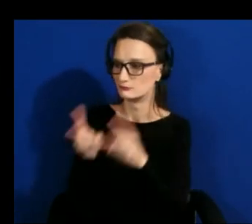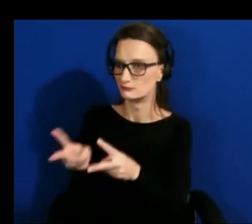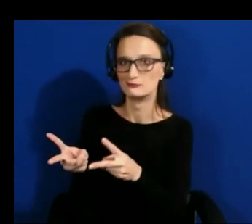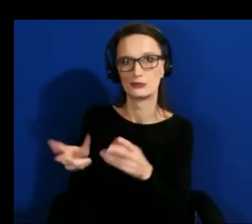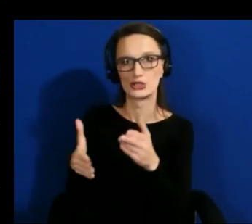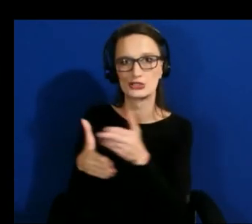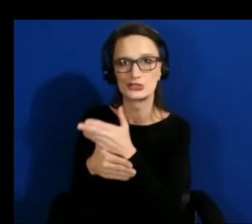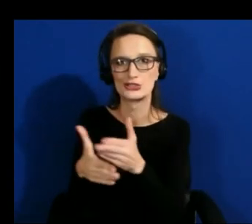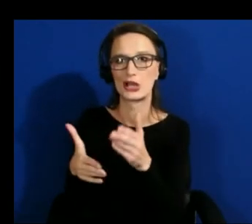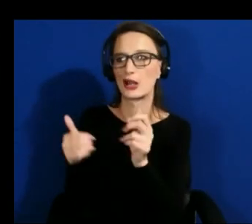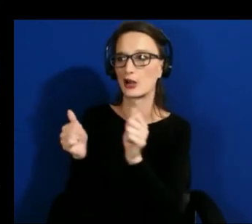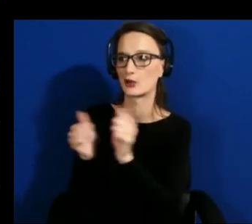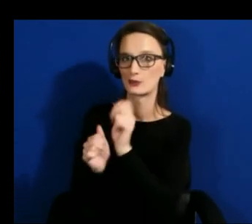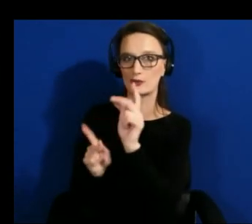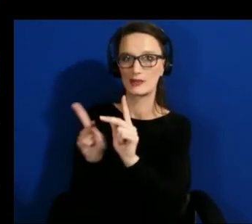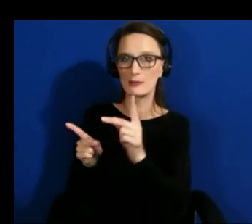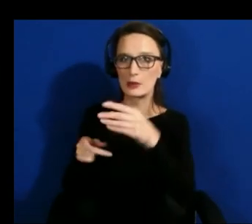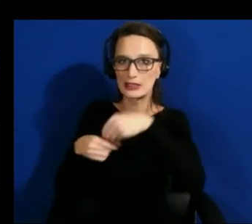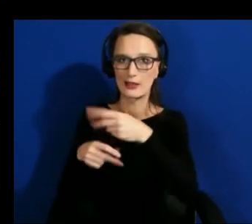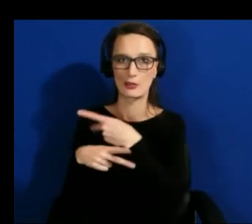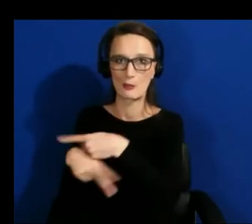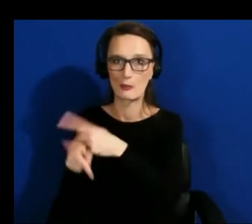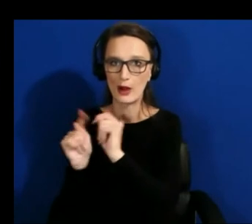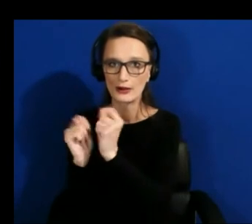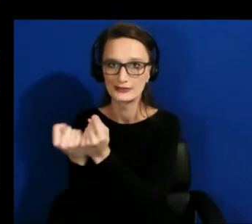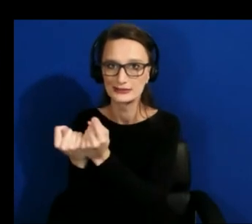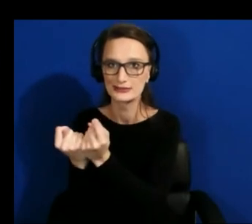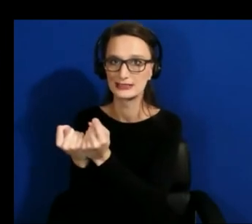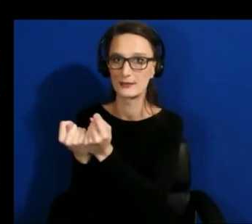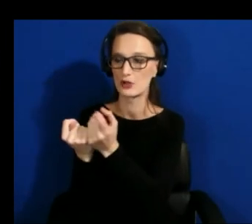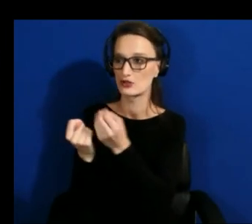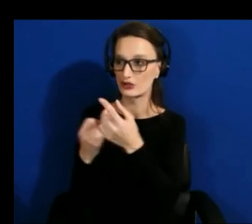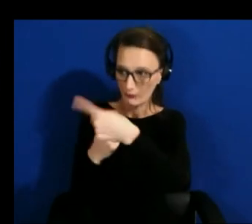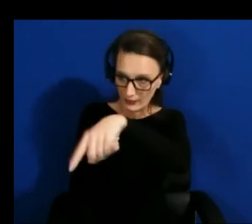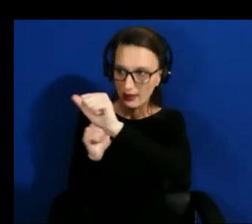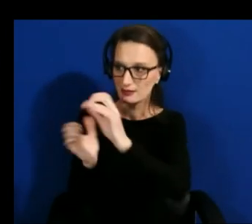product teams so that they can best take advantage of that and i think you know sometimes you know